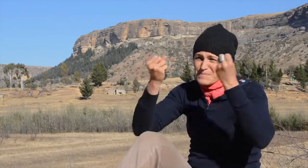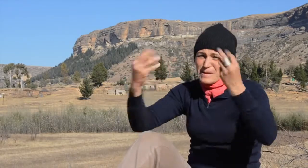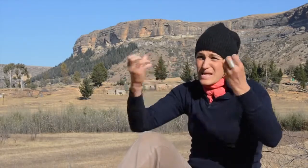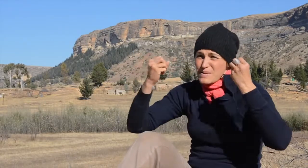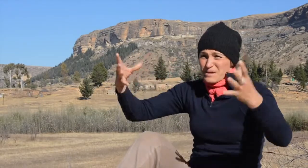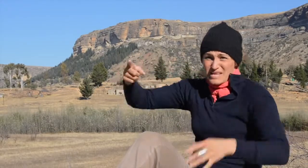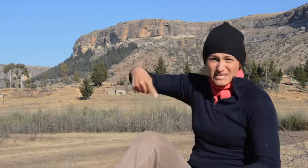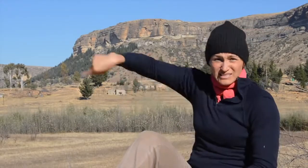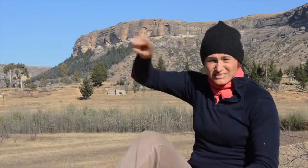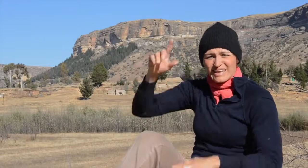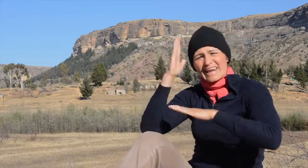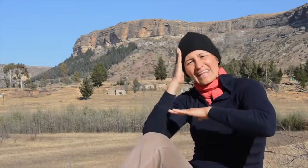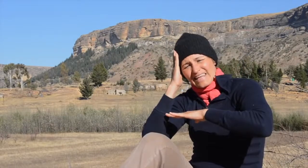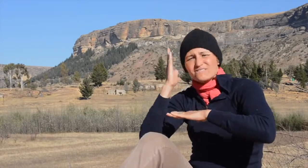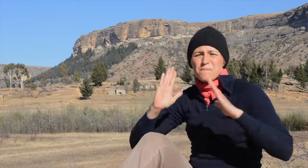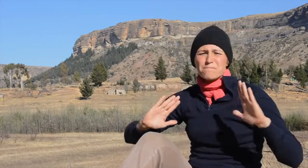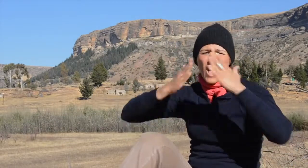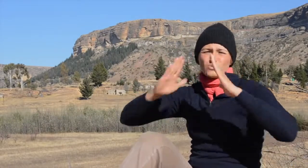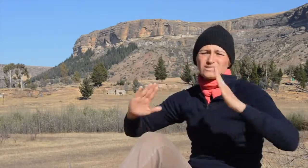majority of them live on the mountains.